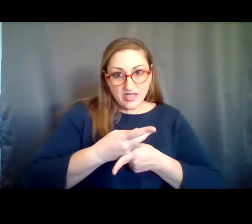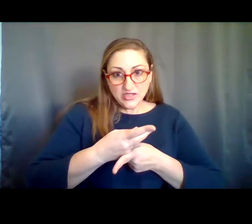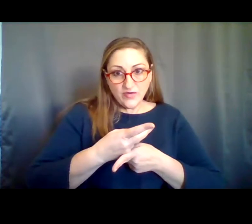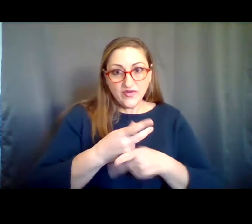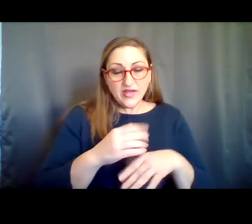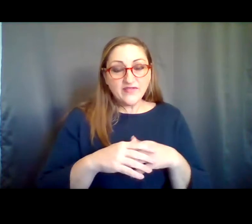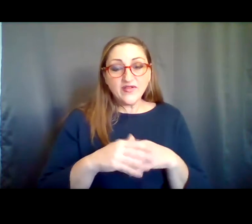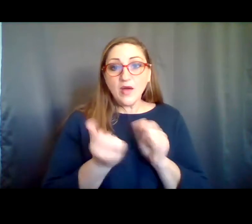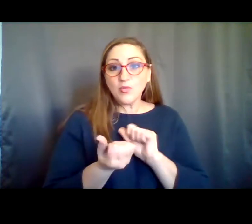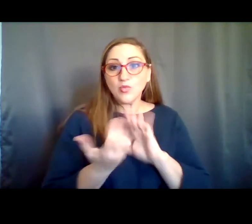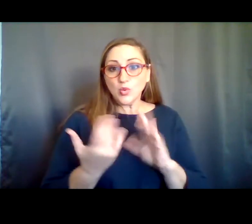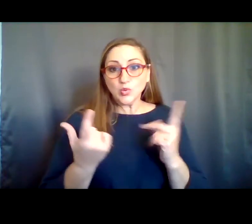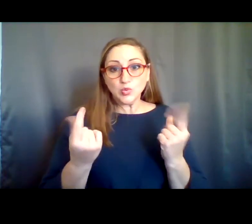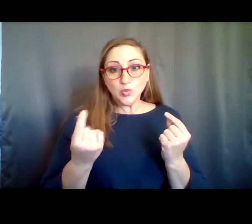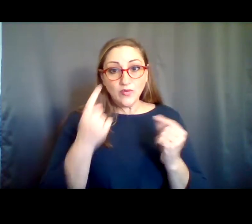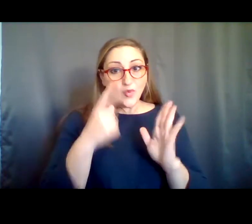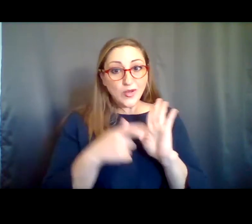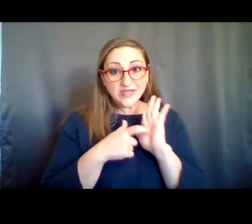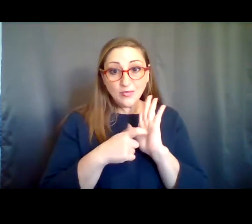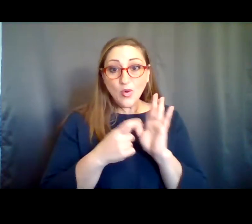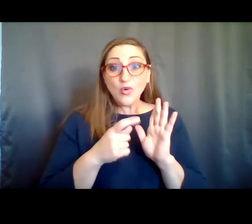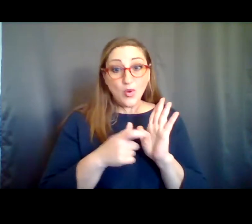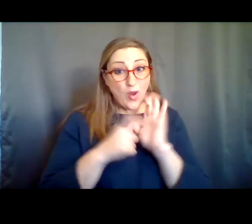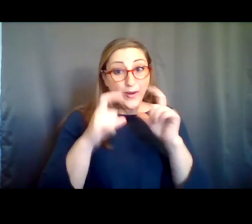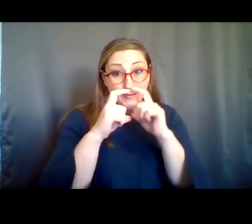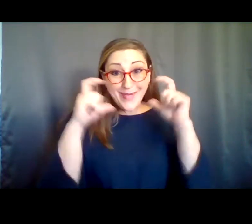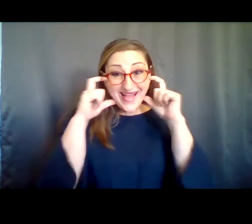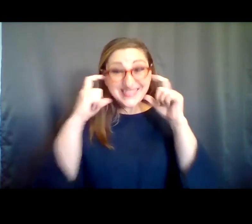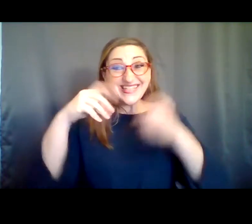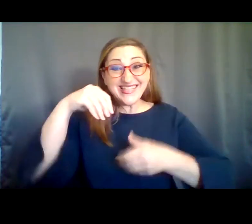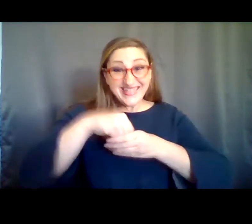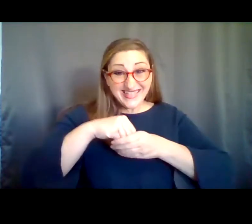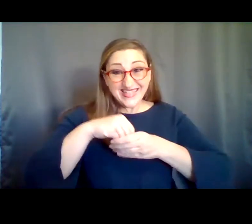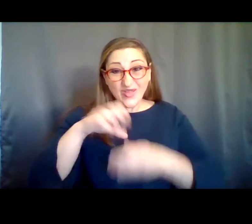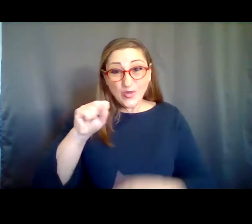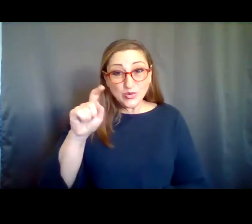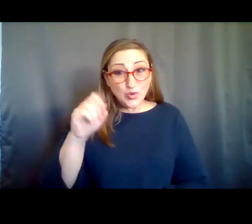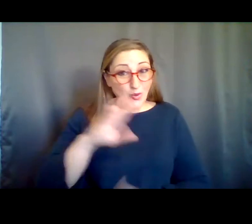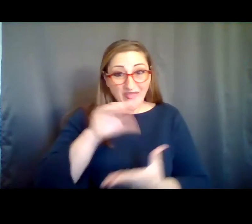approach. For instance, we required masks in the studios and at the center at all times, even when